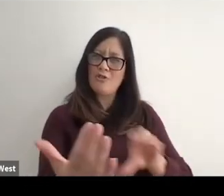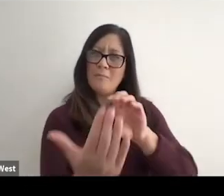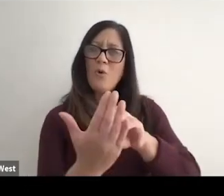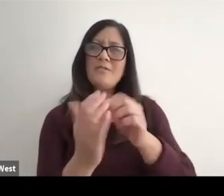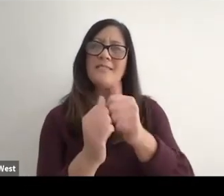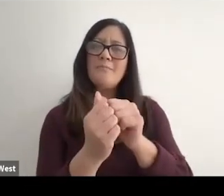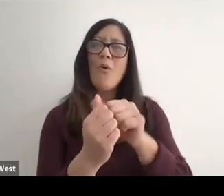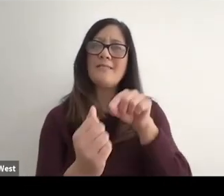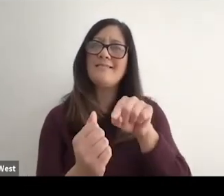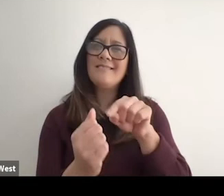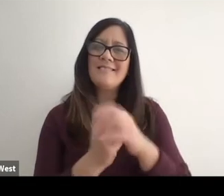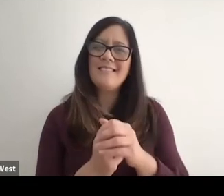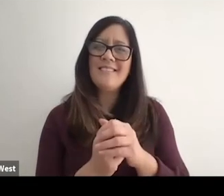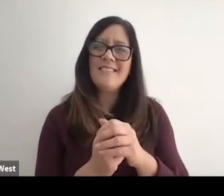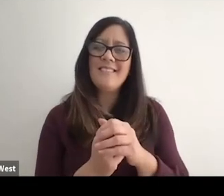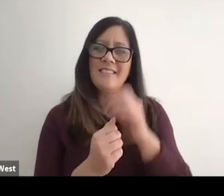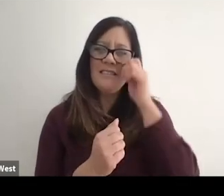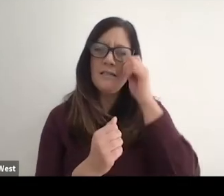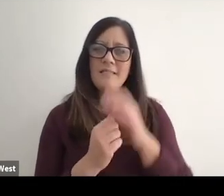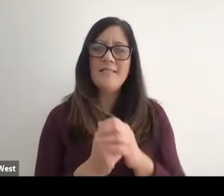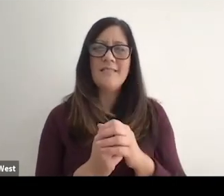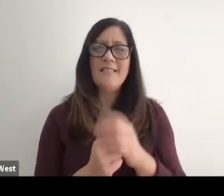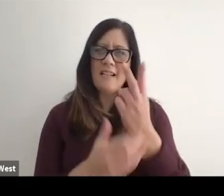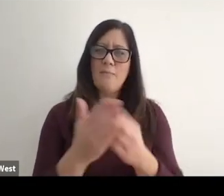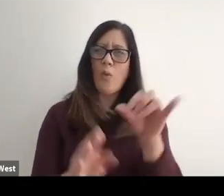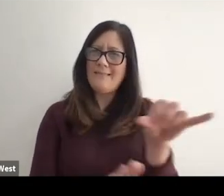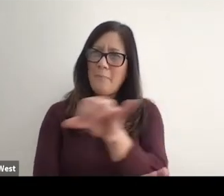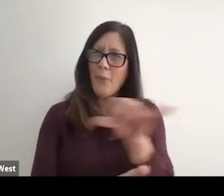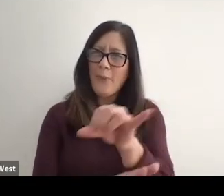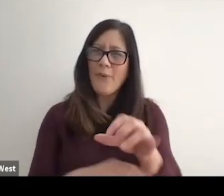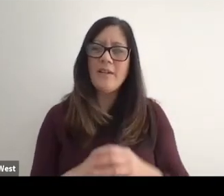It also should be in the sports section because that's measures apples and apples together.